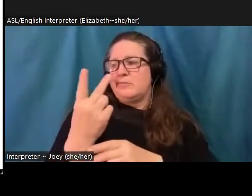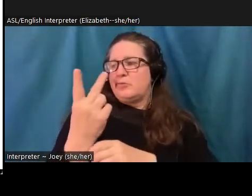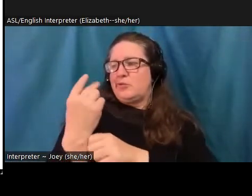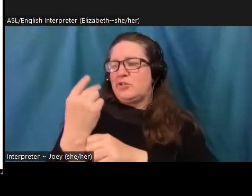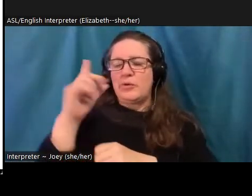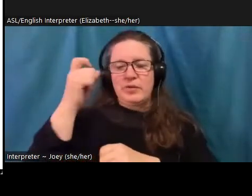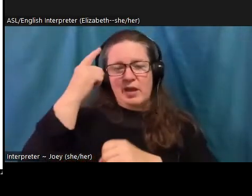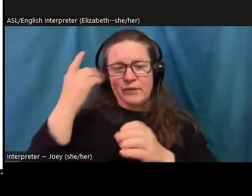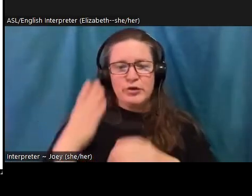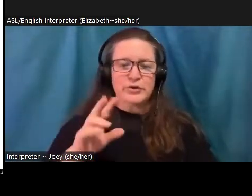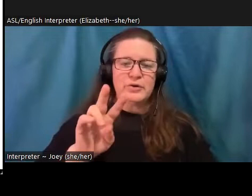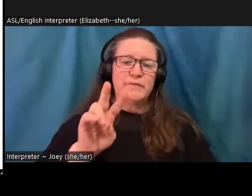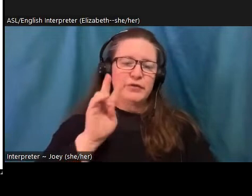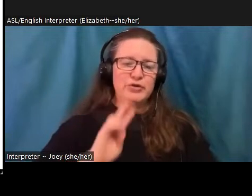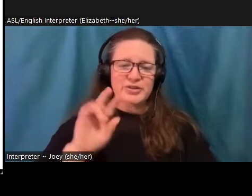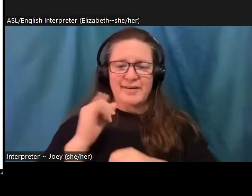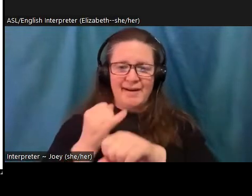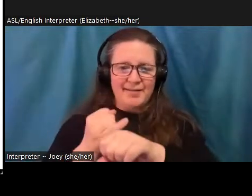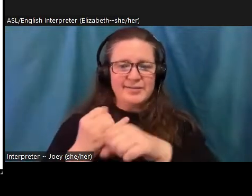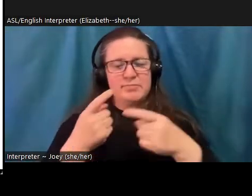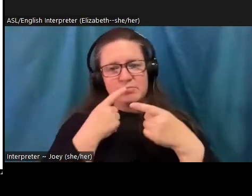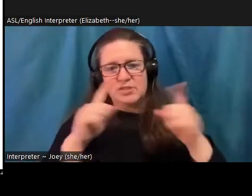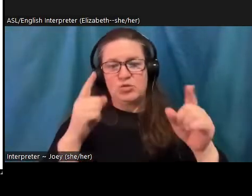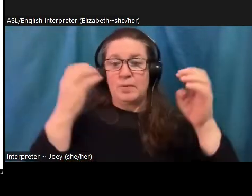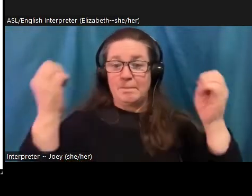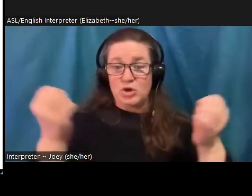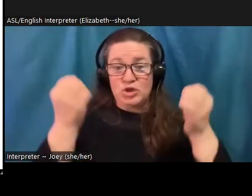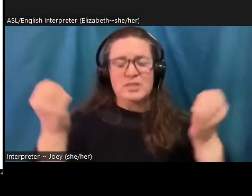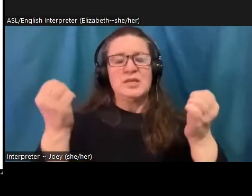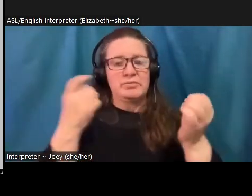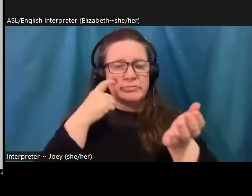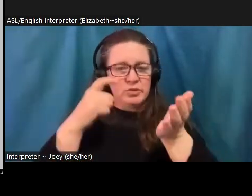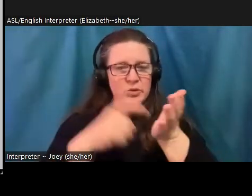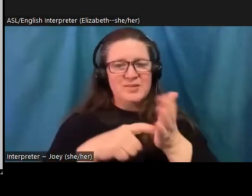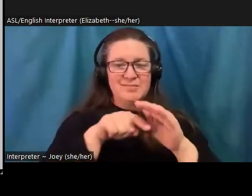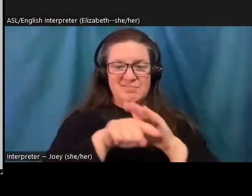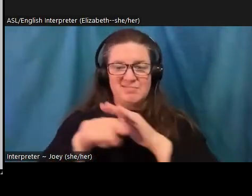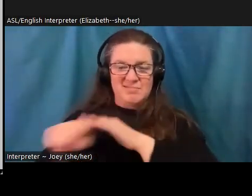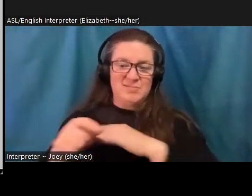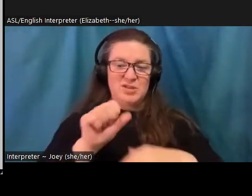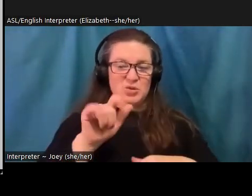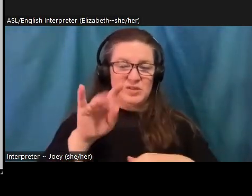secondary disaster, even after the storm subsided. So all of